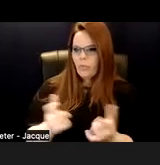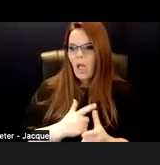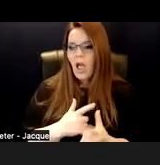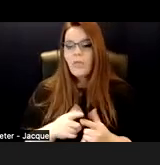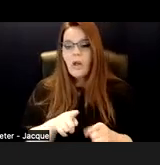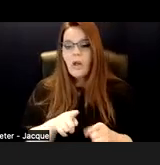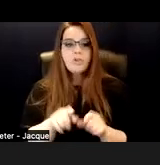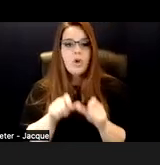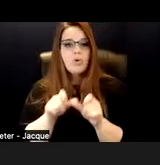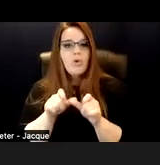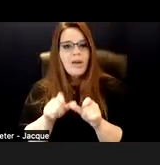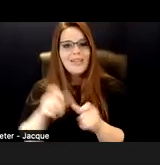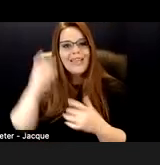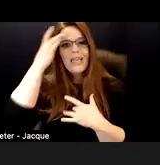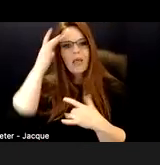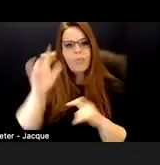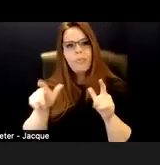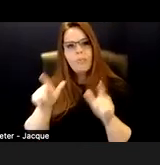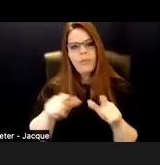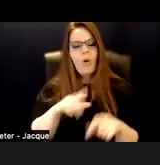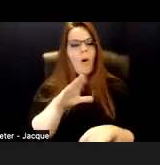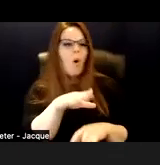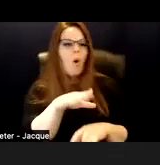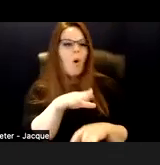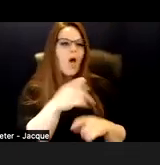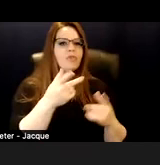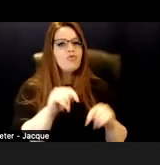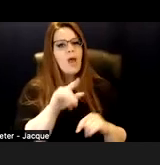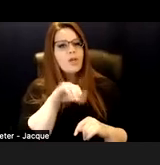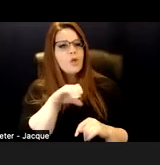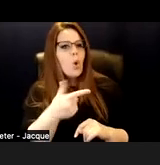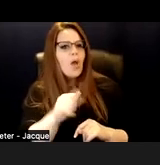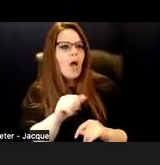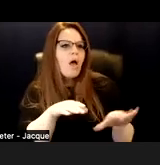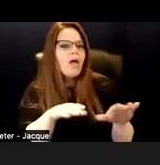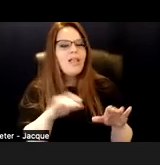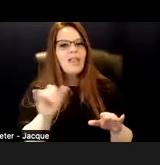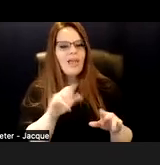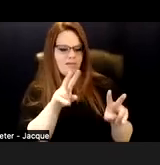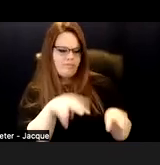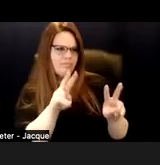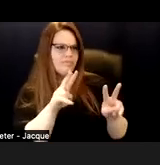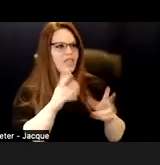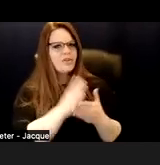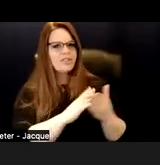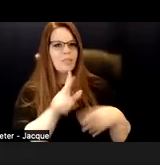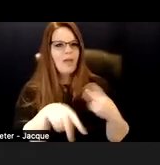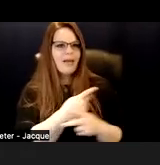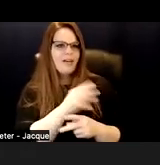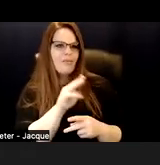"have you tried yoga?" Is also the moral model, where there's some sort of moral failing with the disabled person.